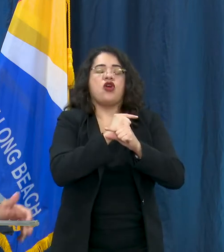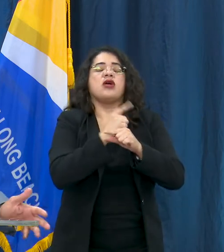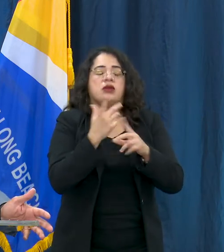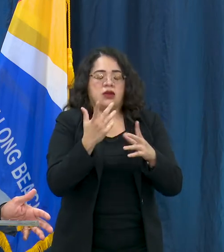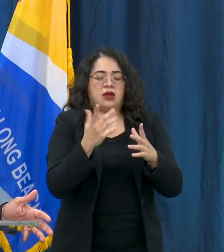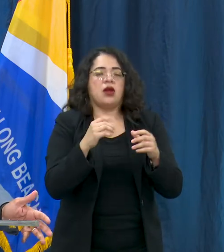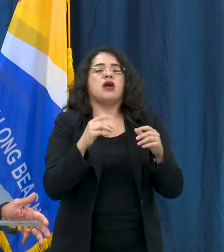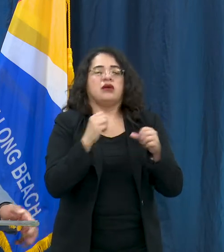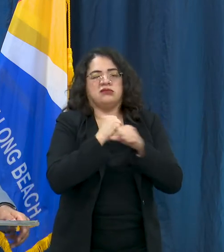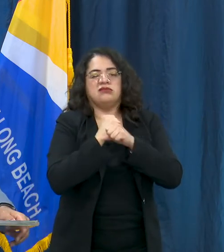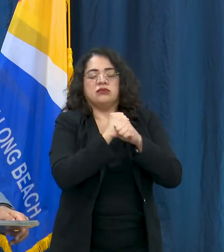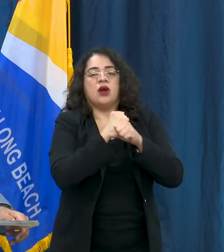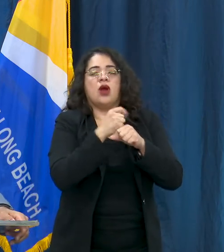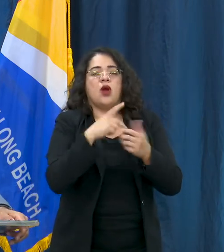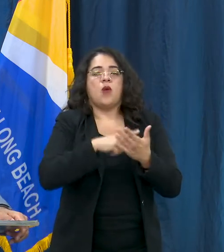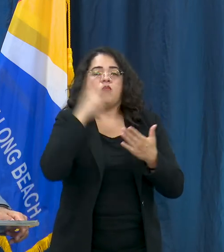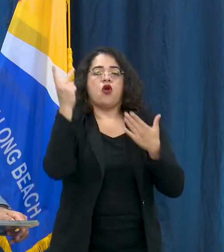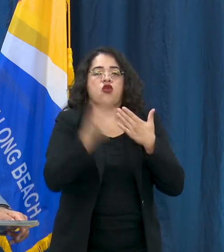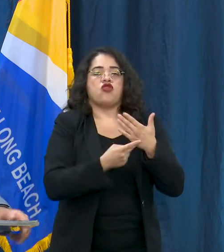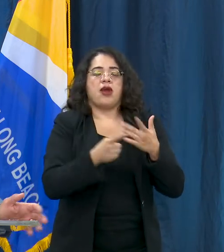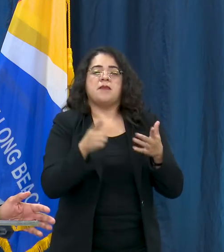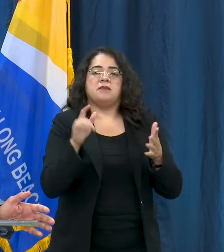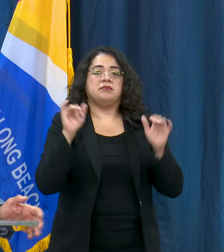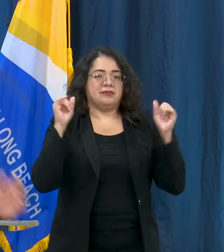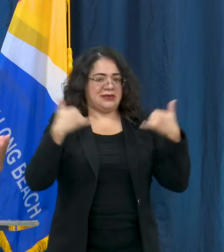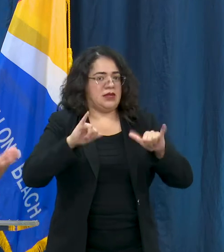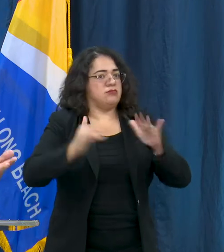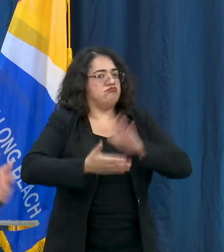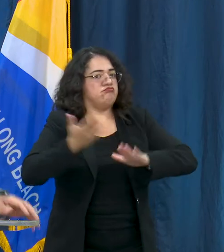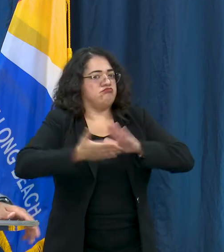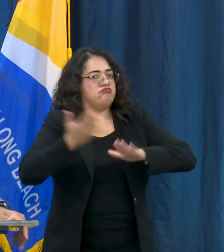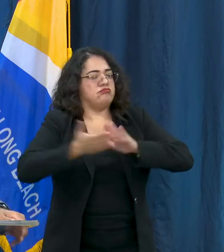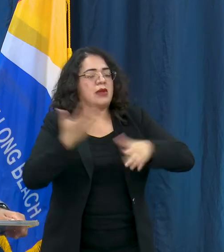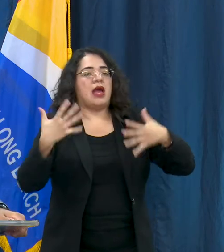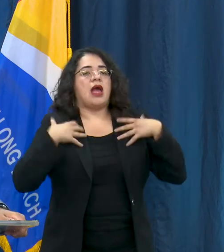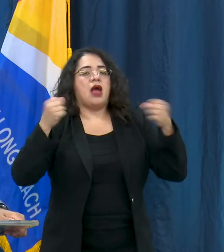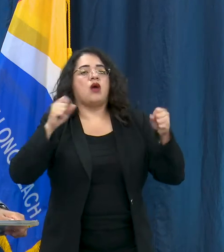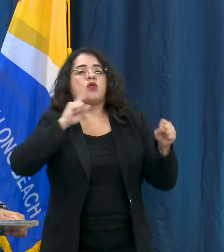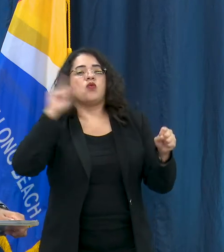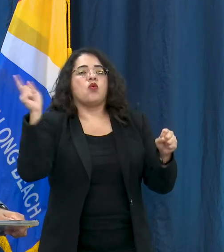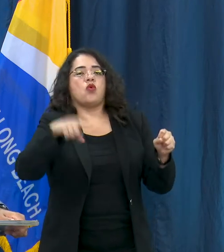modifications that aligned with our health orders and state guidance.